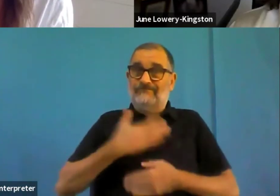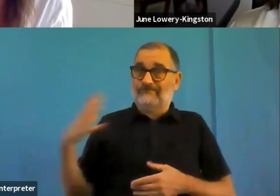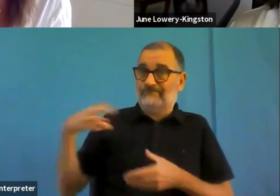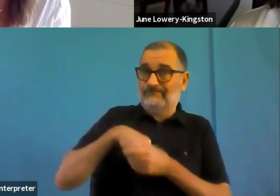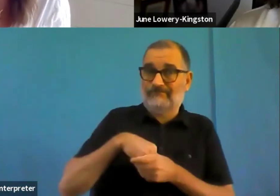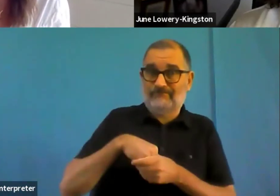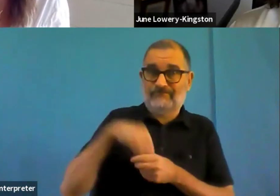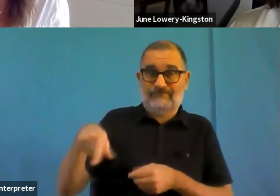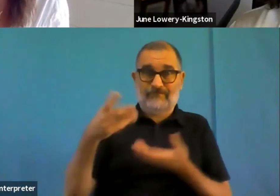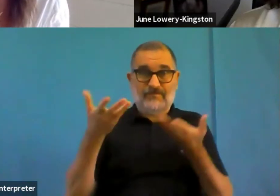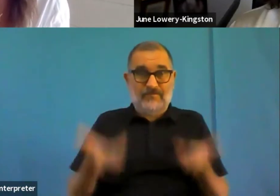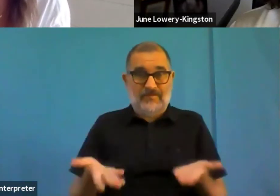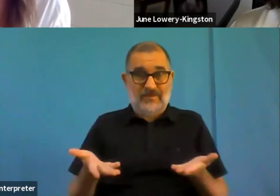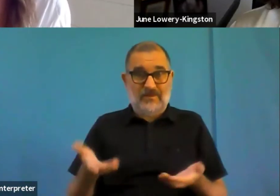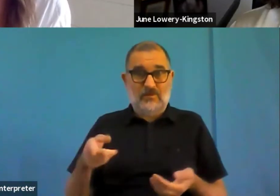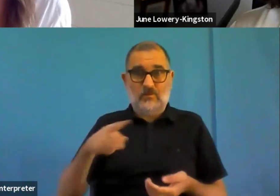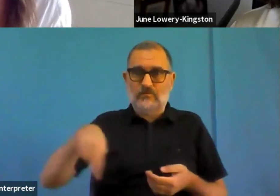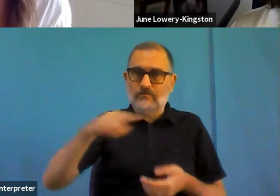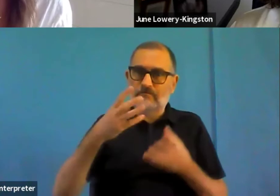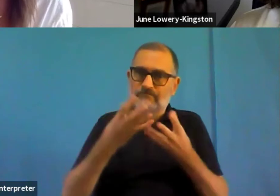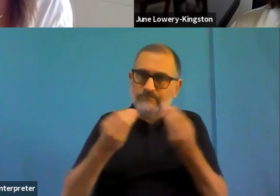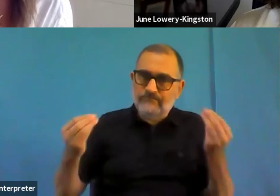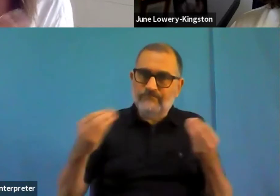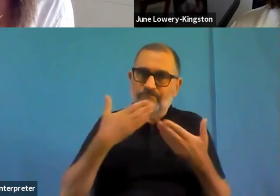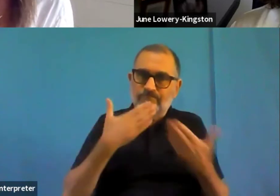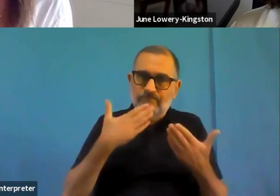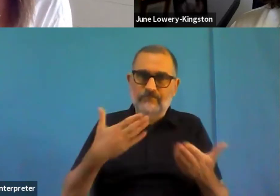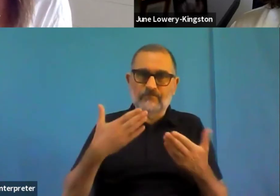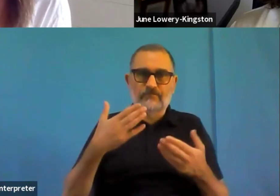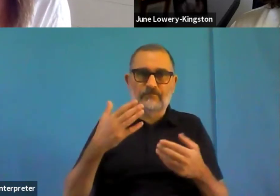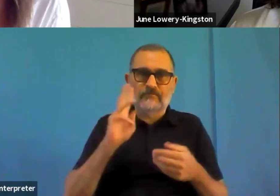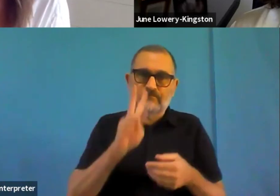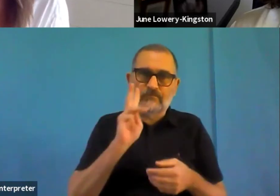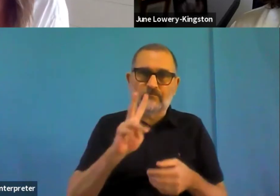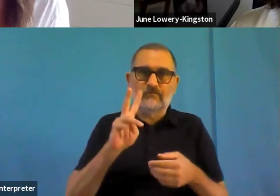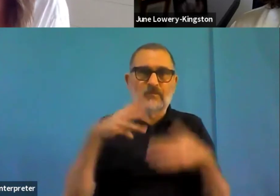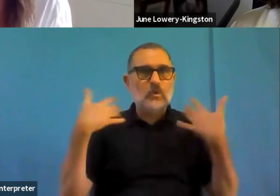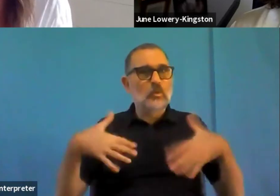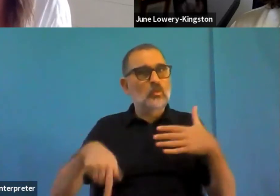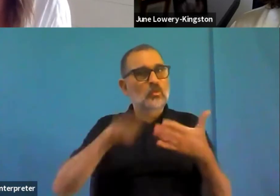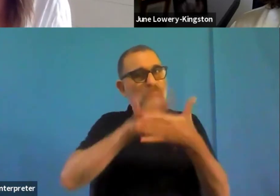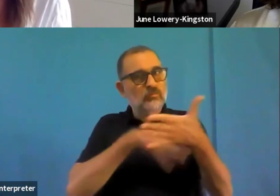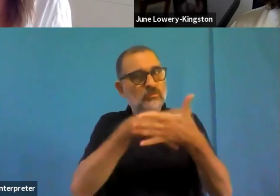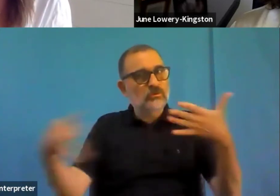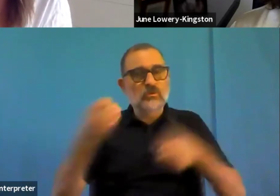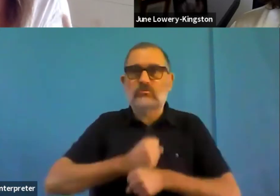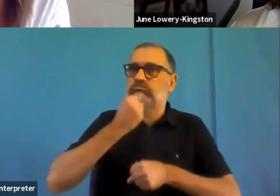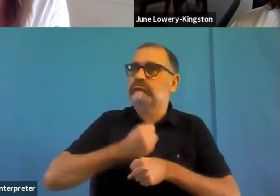But we will hear from June about the web accessibility directive one year on and to set the scene